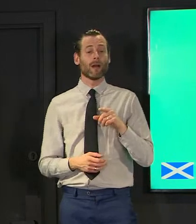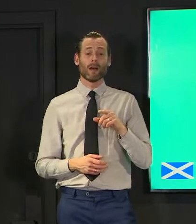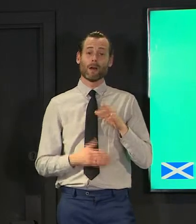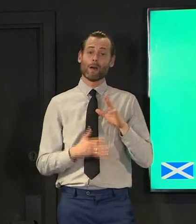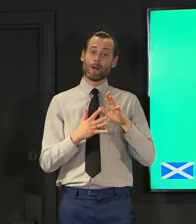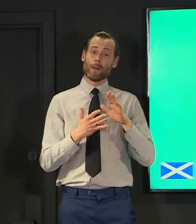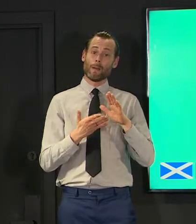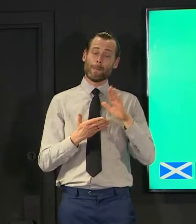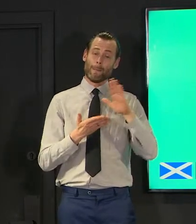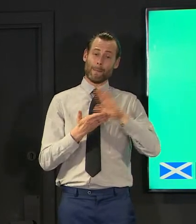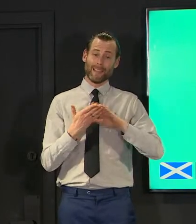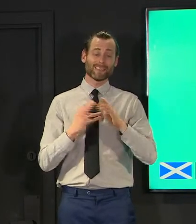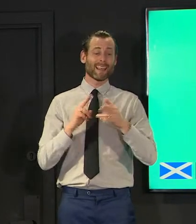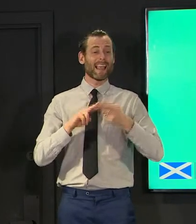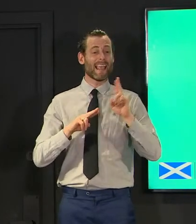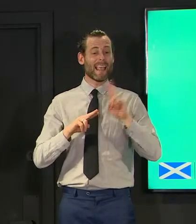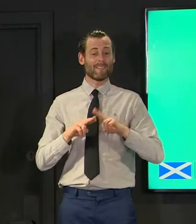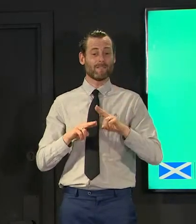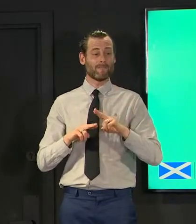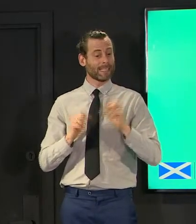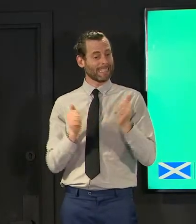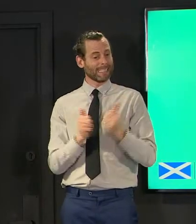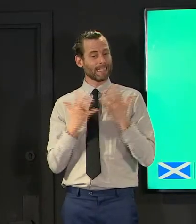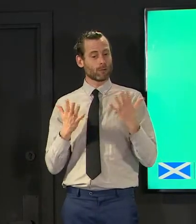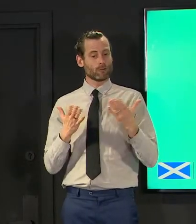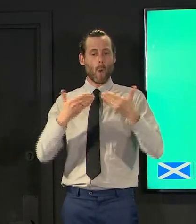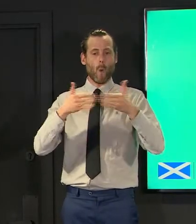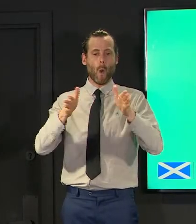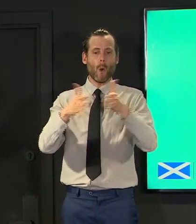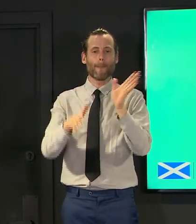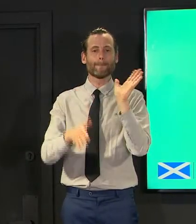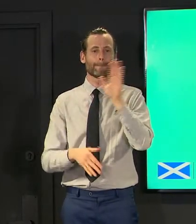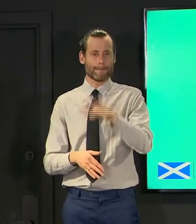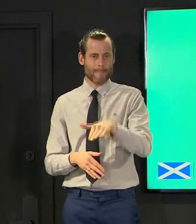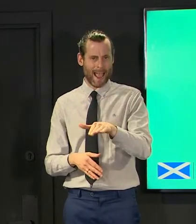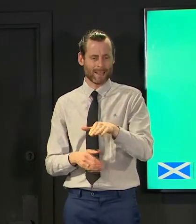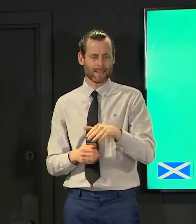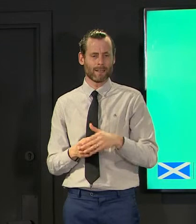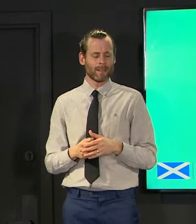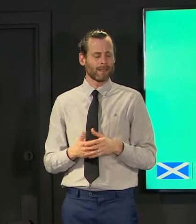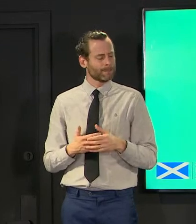okay we're going to allow this number of deaths this number of hospitalizations and this number